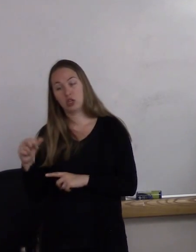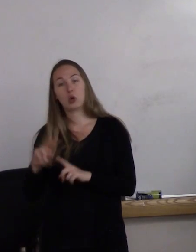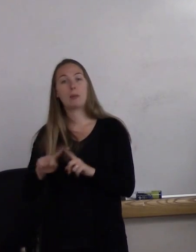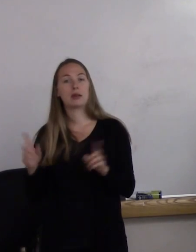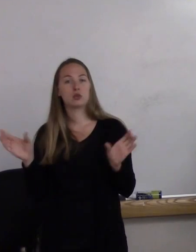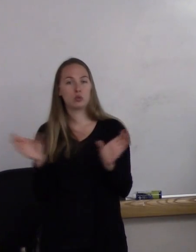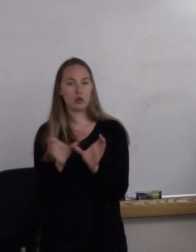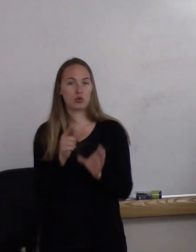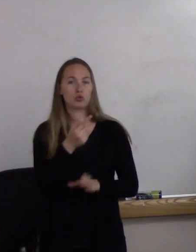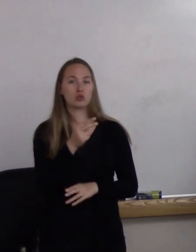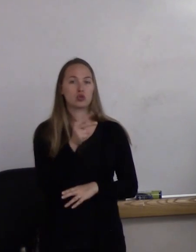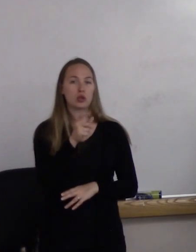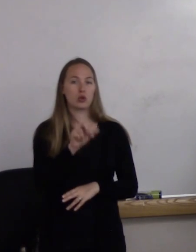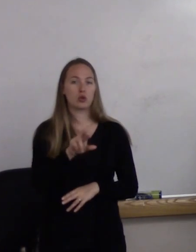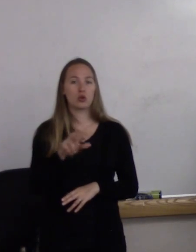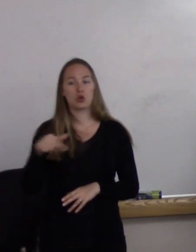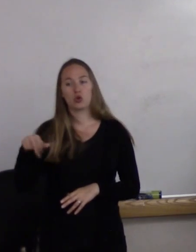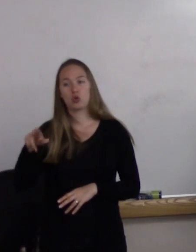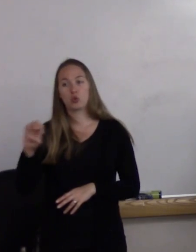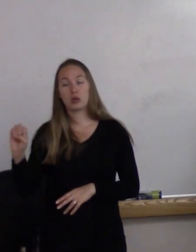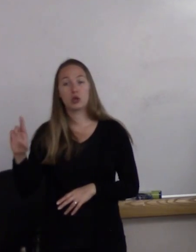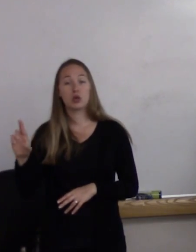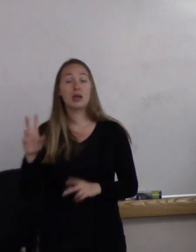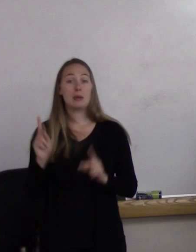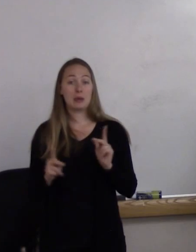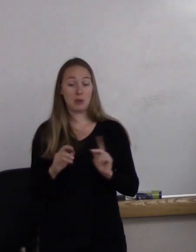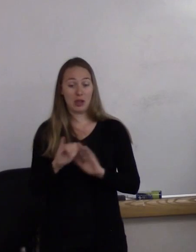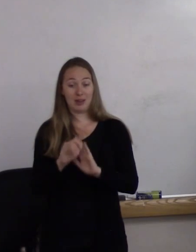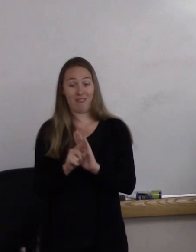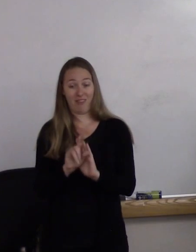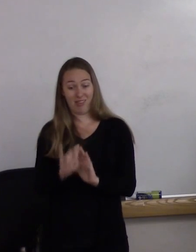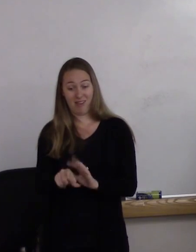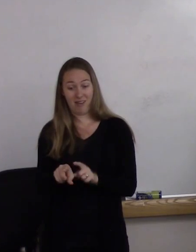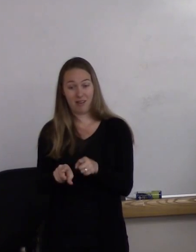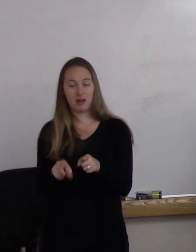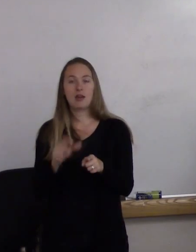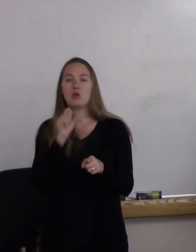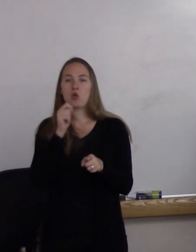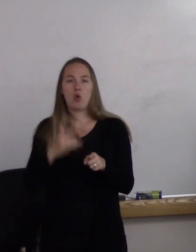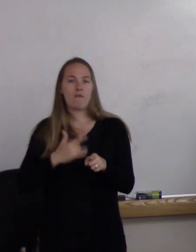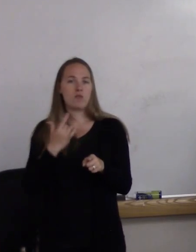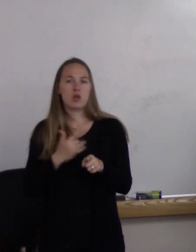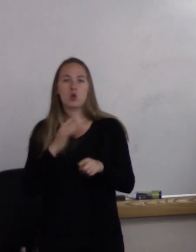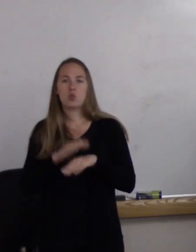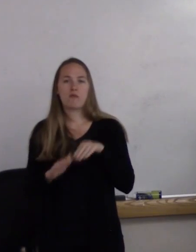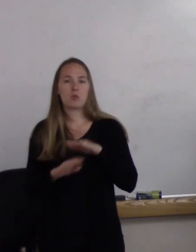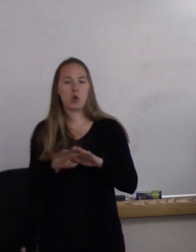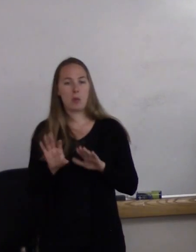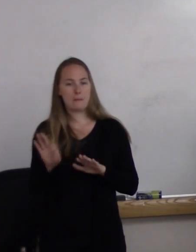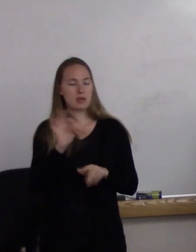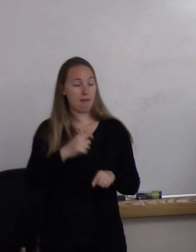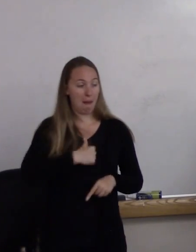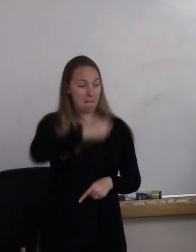Individuals that identify as genderqueer, again, don't feel comfortable selecting man or woman